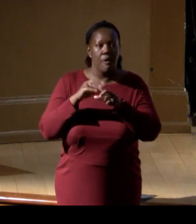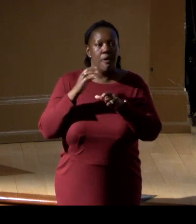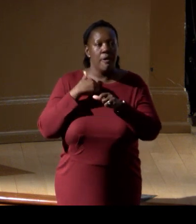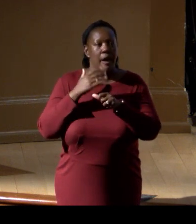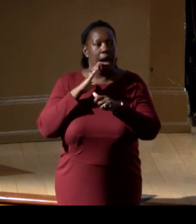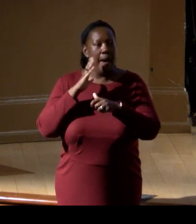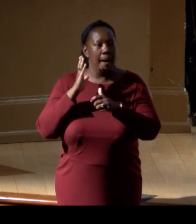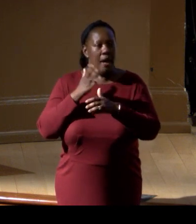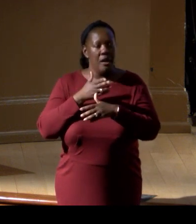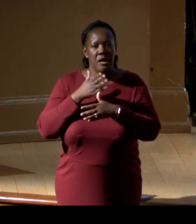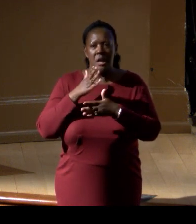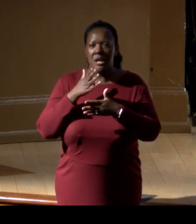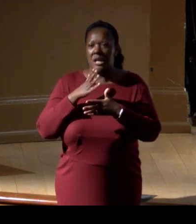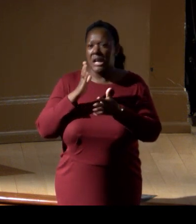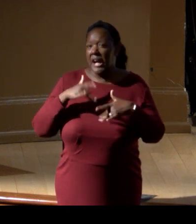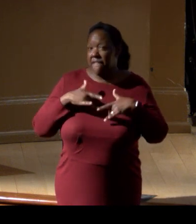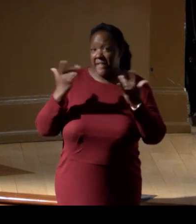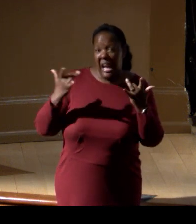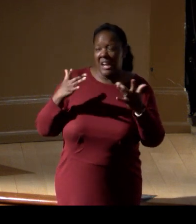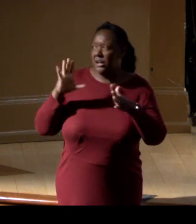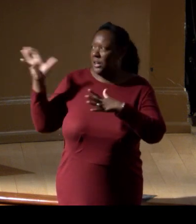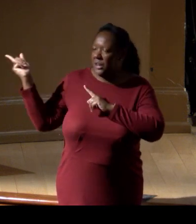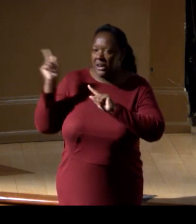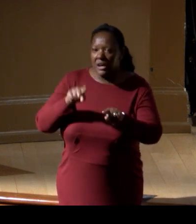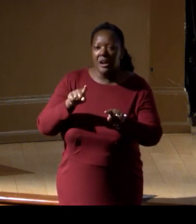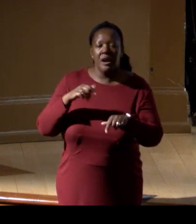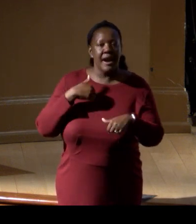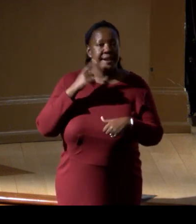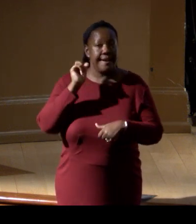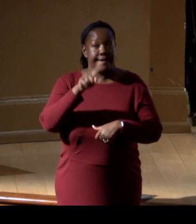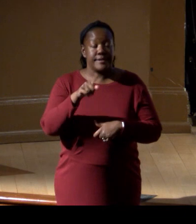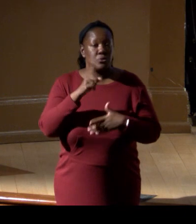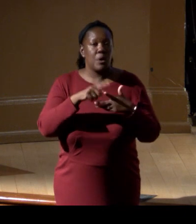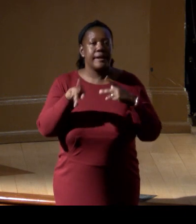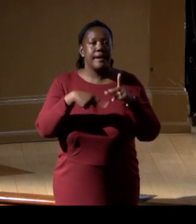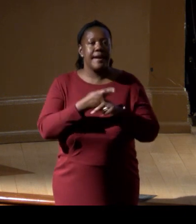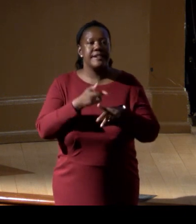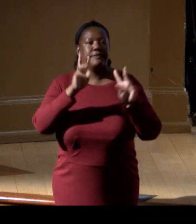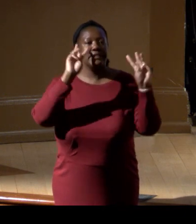and I asked, "What are some of the topics "that I should be ready and prepared for "and talk about with NOAA's positions and sciences?"